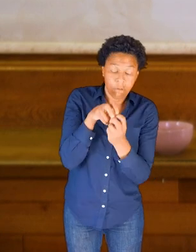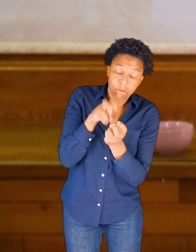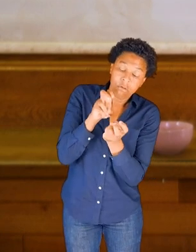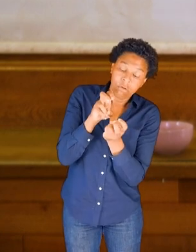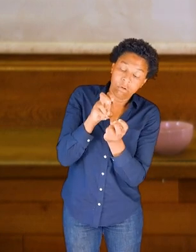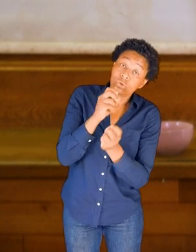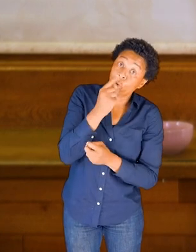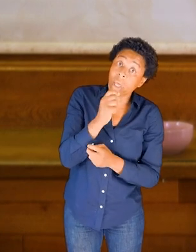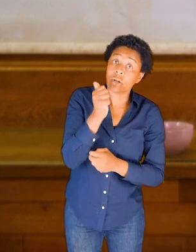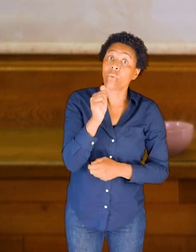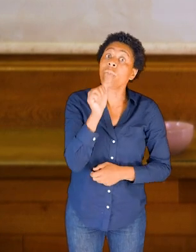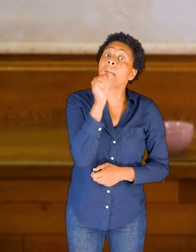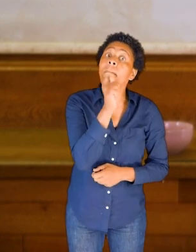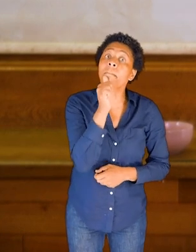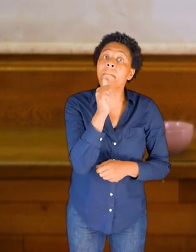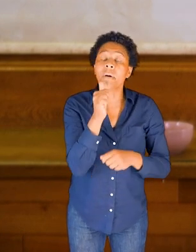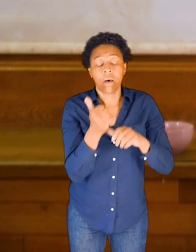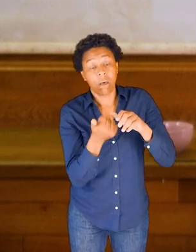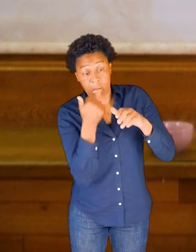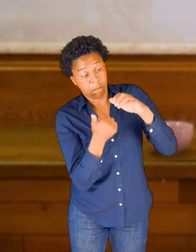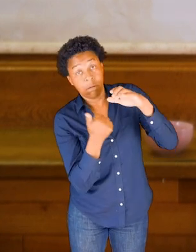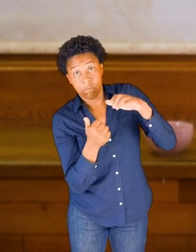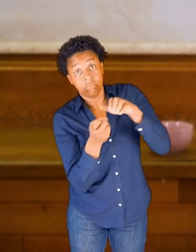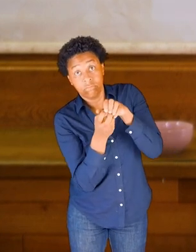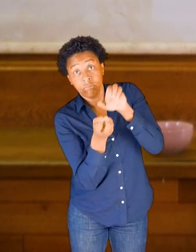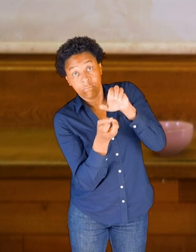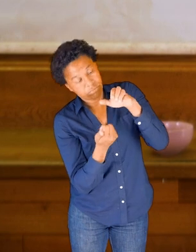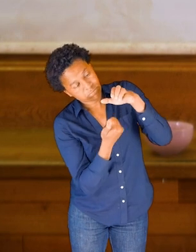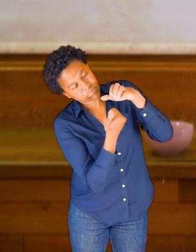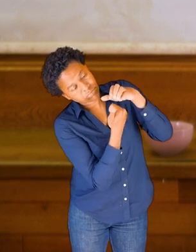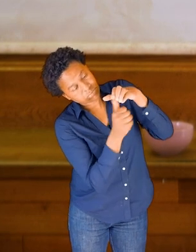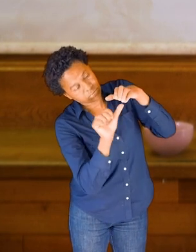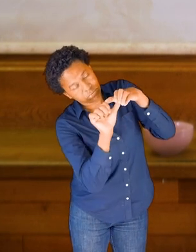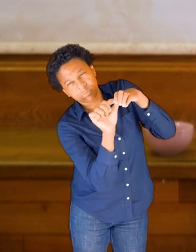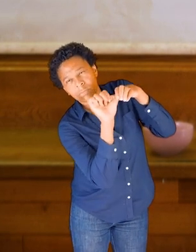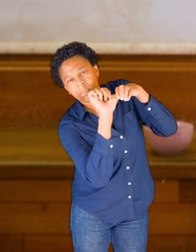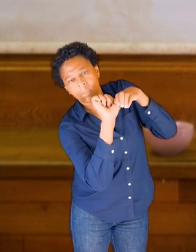So if you want to you can take your thumb or a finger